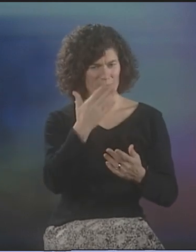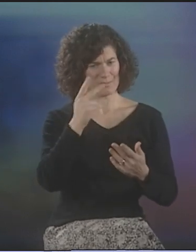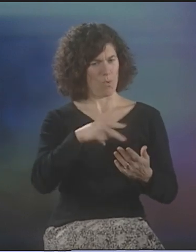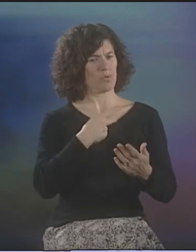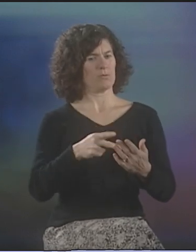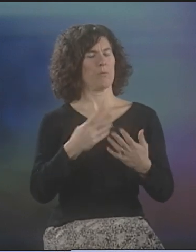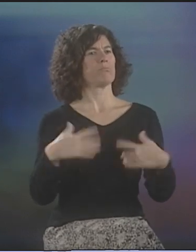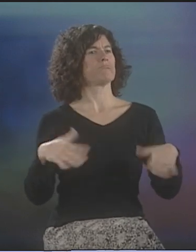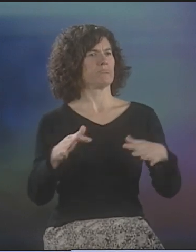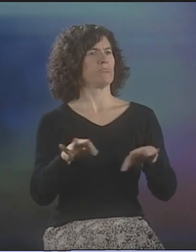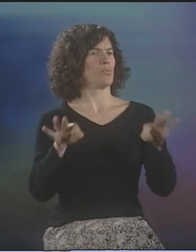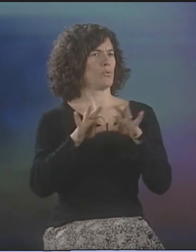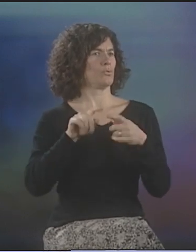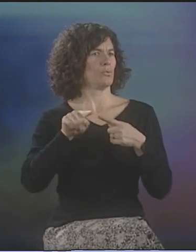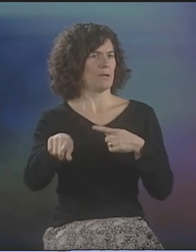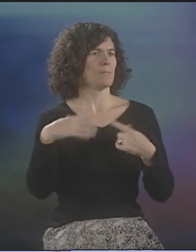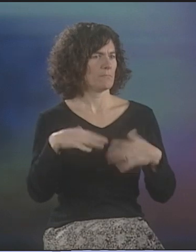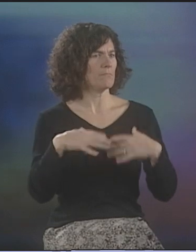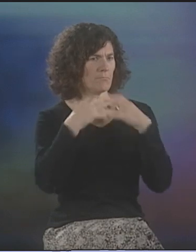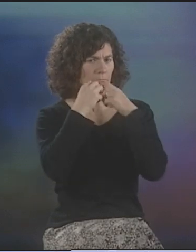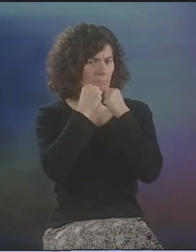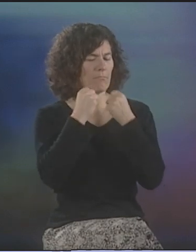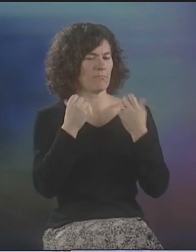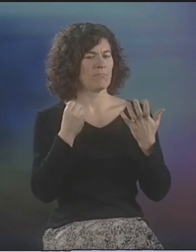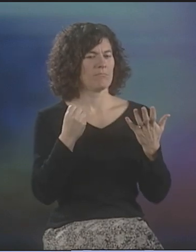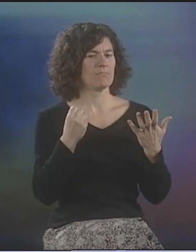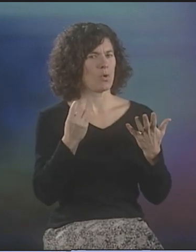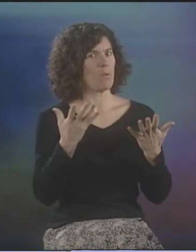YOU COULD HAVE AN INTERPRETER WHO COULD RENDER THE SAME MESSAGE,